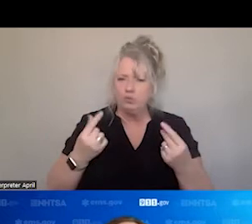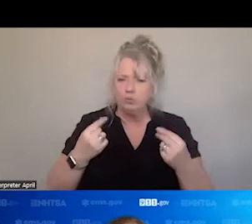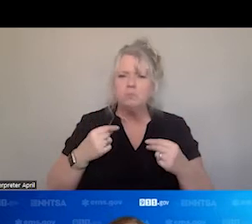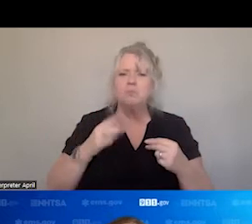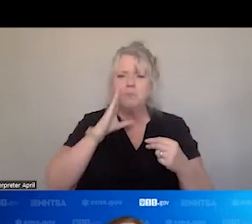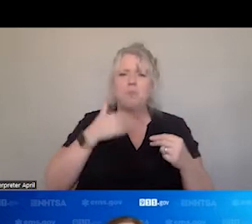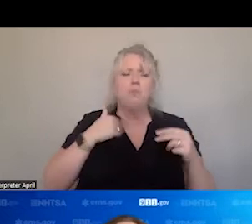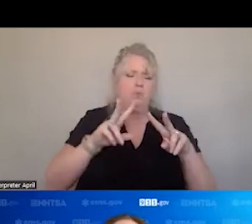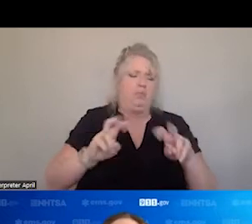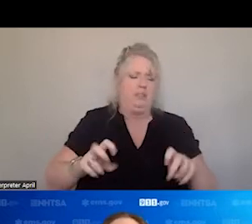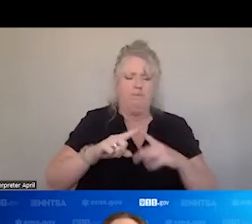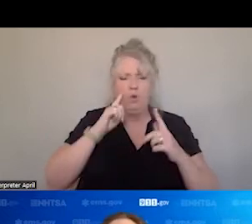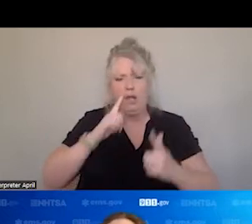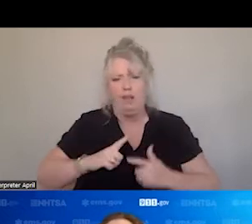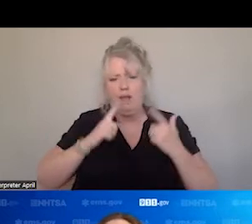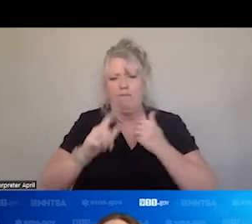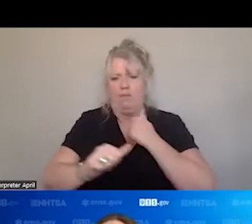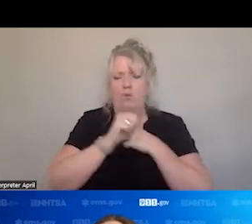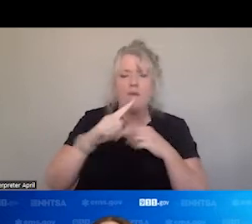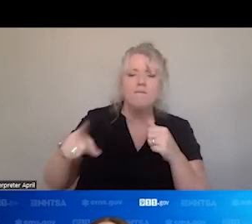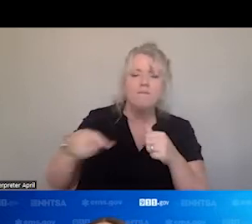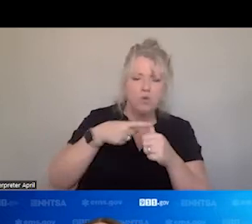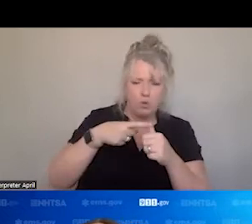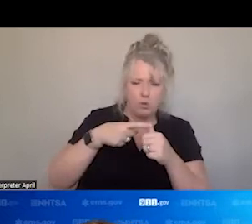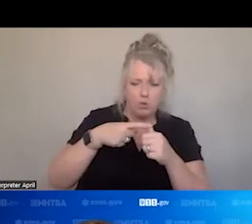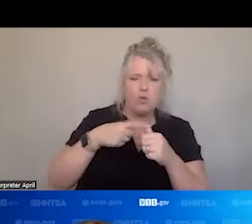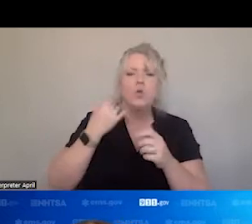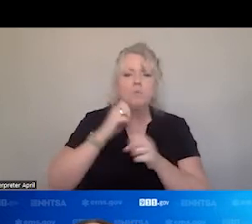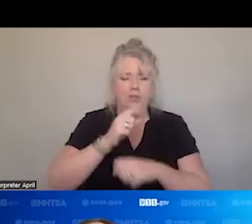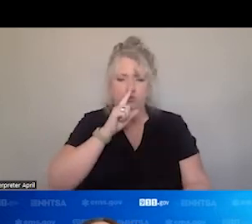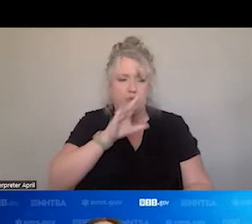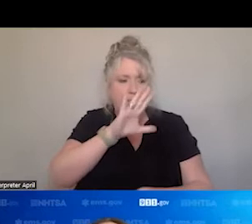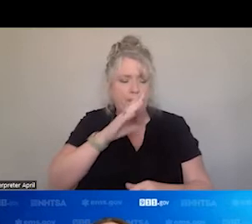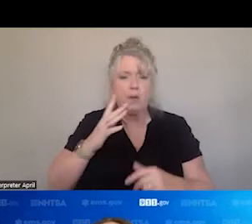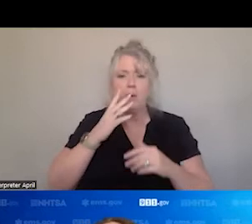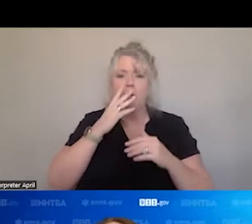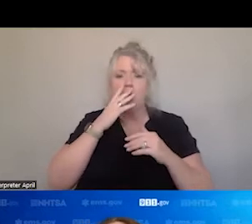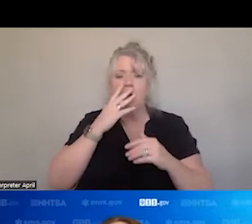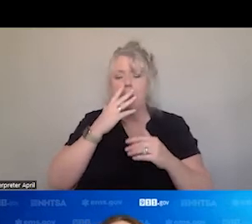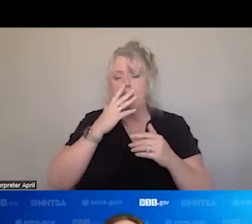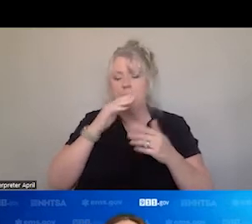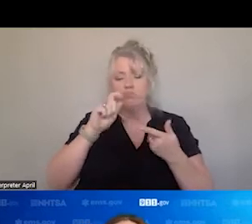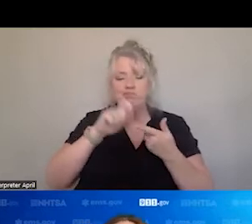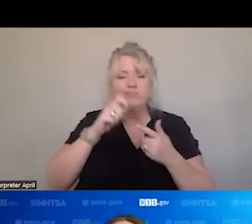LIFE THREATS FIRST. WE NEED TO MAKE SURE THAT THEIR BLOOD SUGAR IS STABLE. THAT THEY ARE NOT